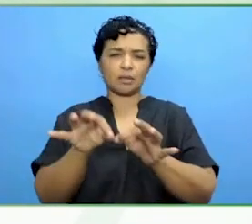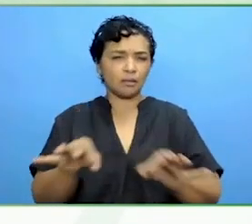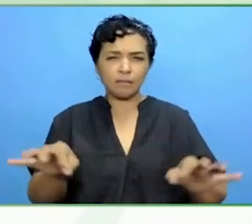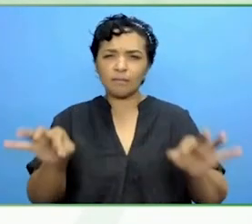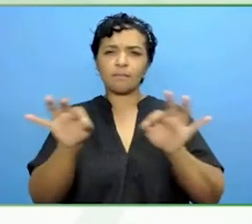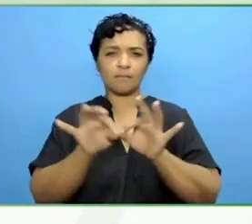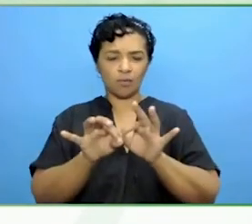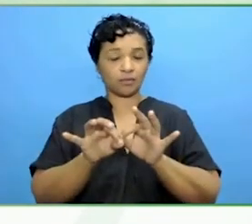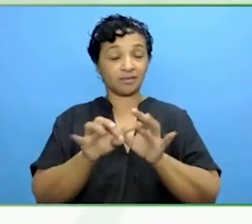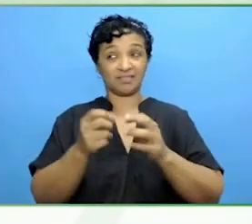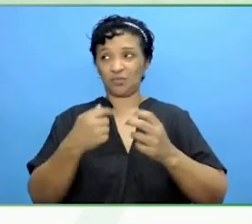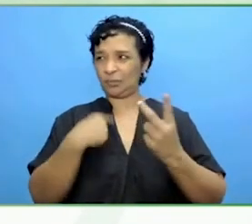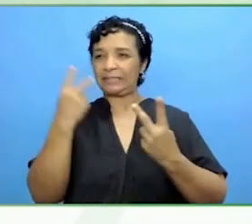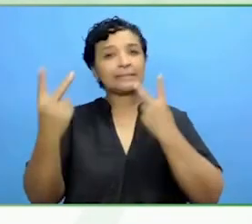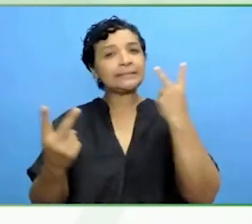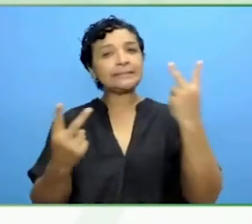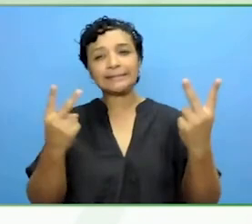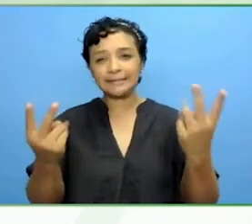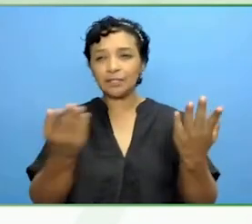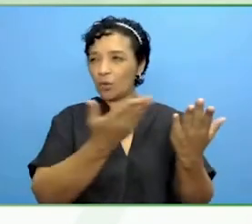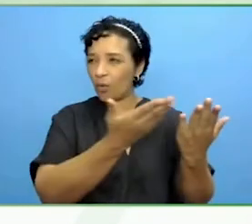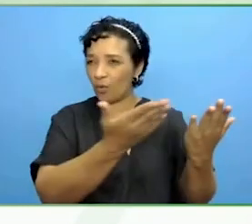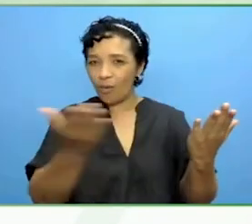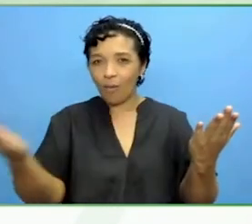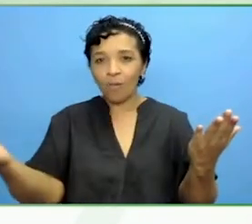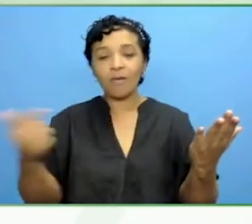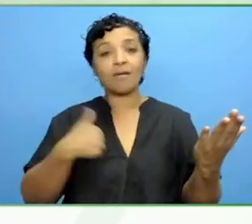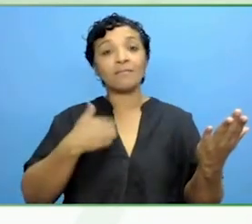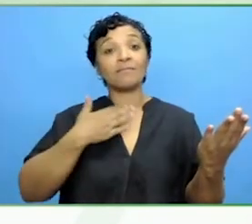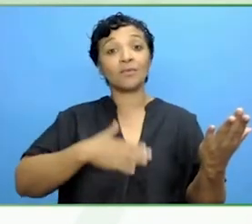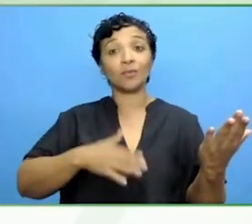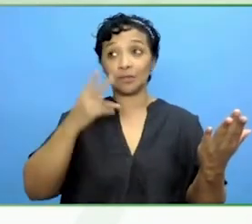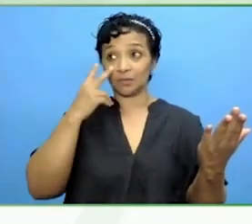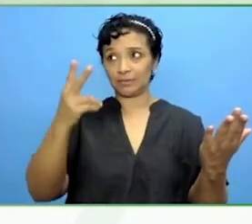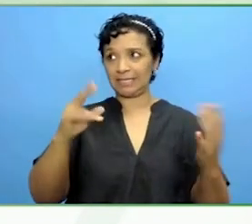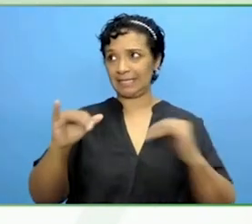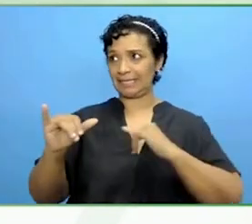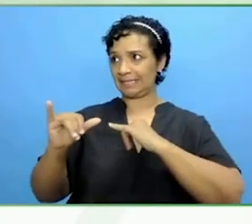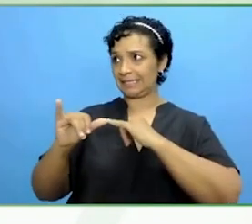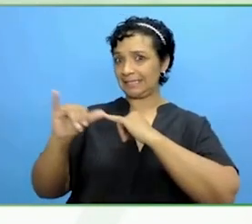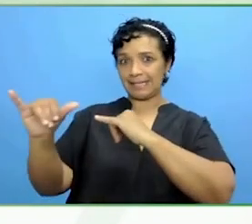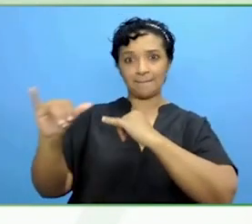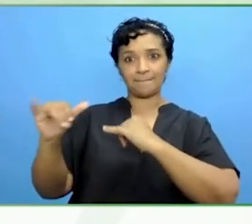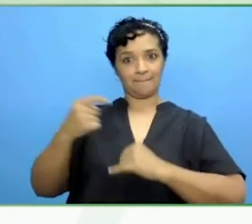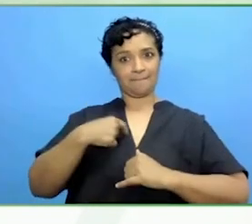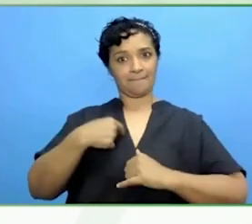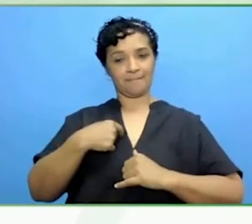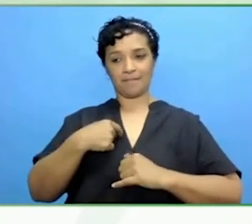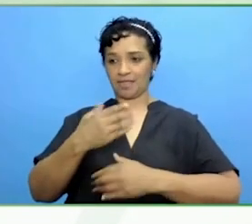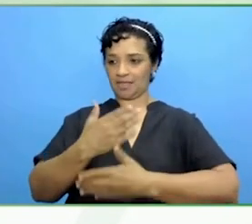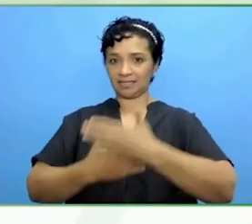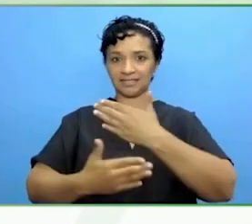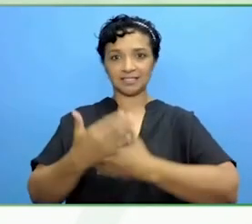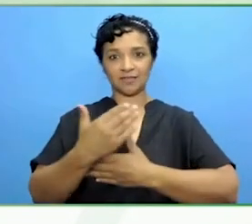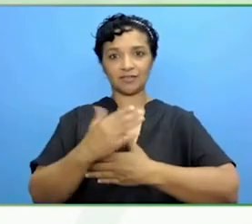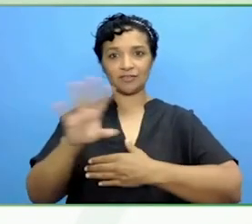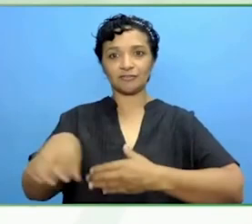I want to see somebody like me in the C-Suite with the voice that